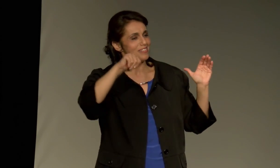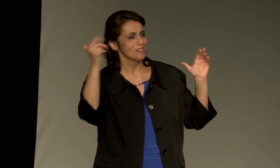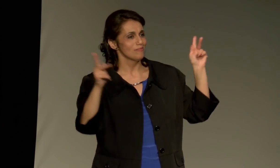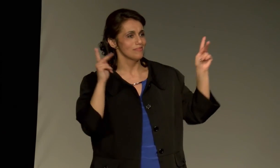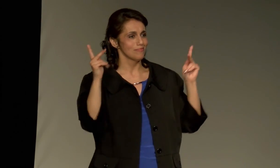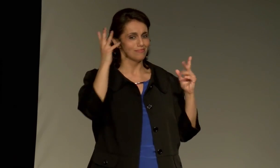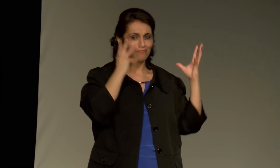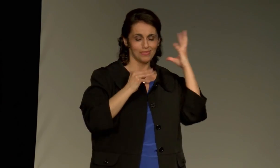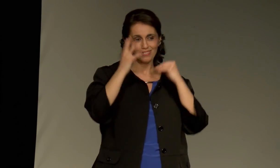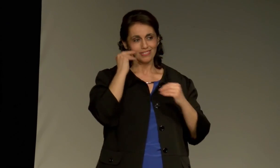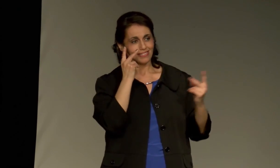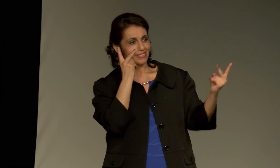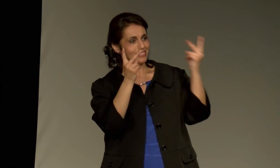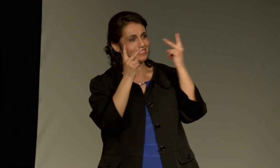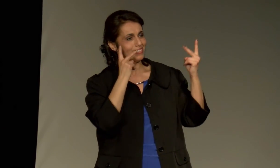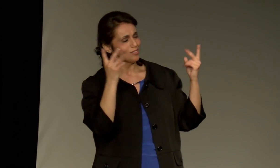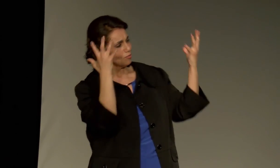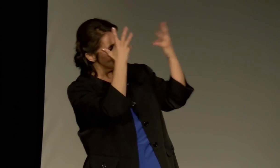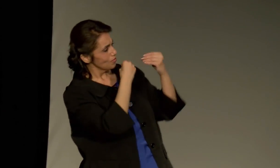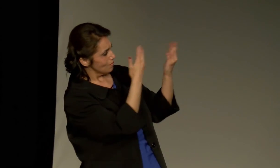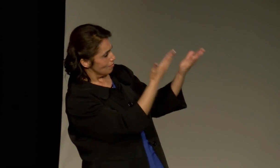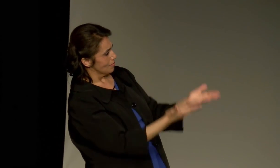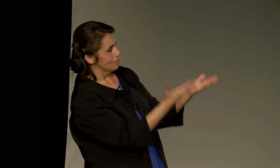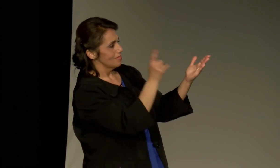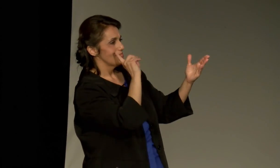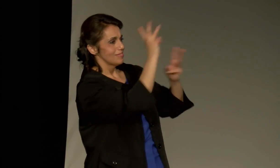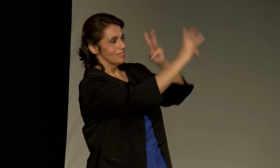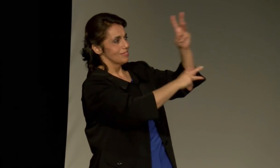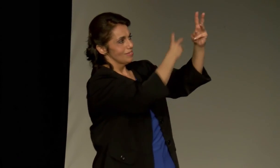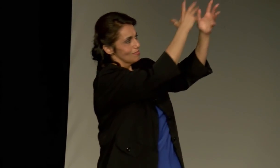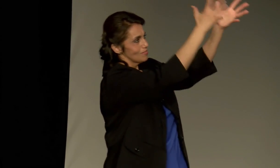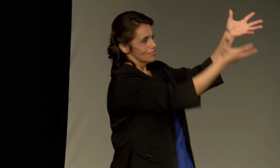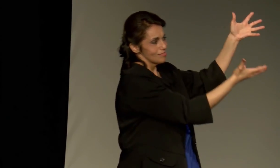of the message you wanted to share with other people, to give other people the opportunity